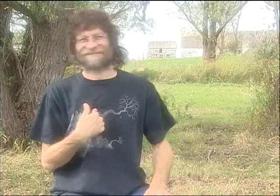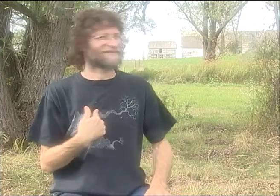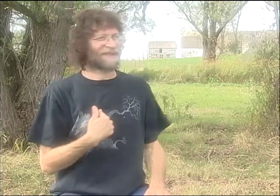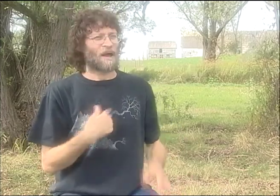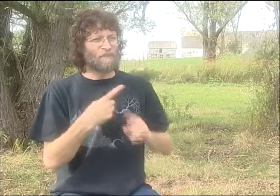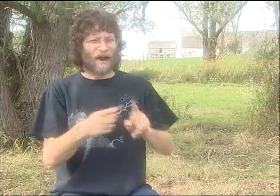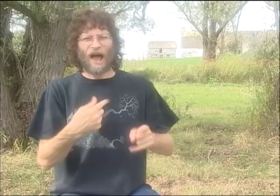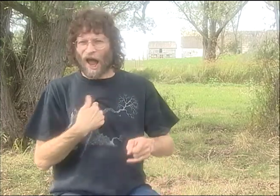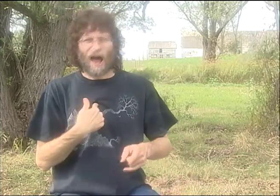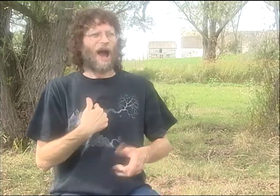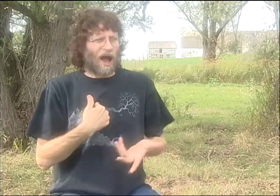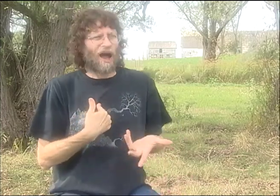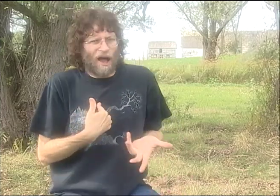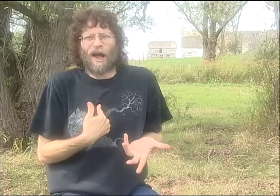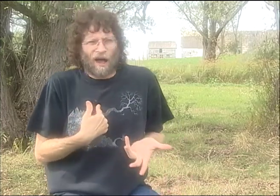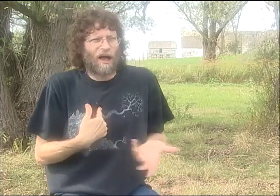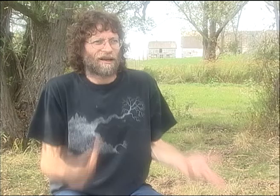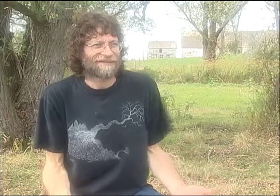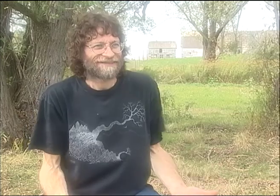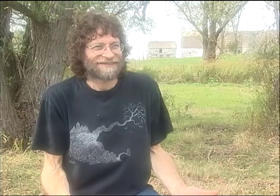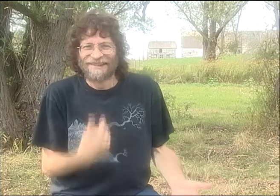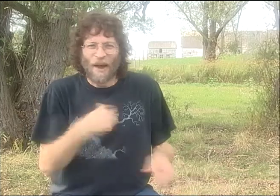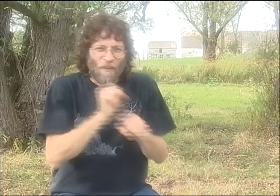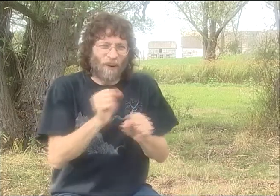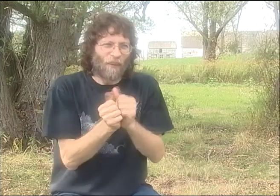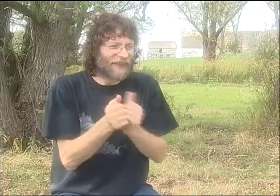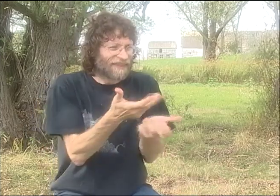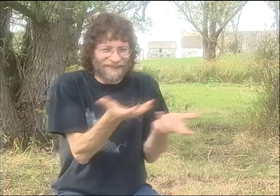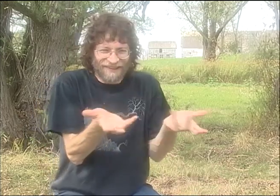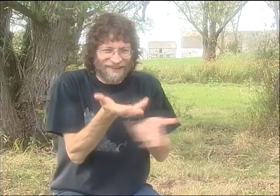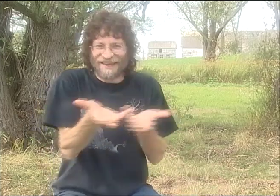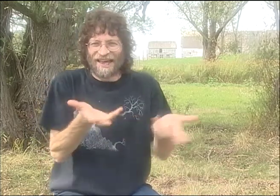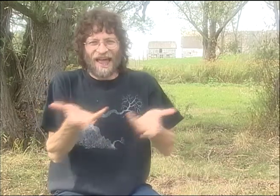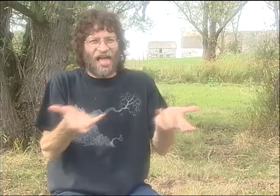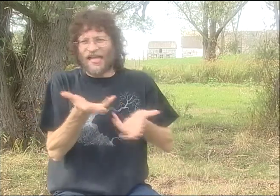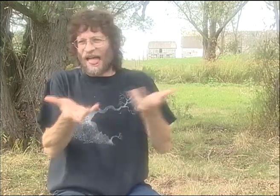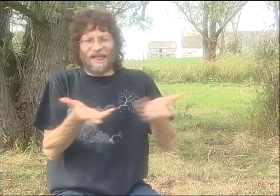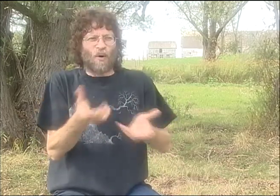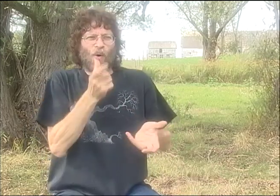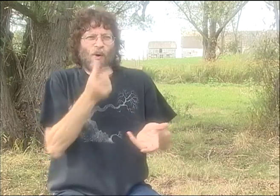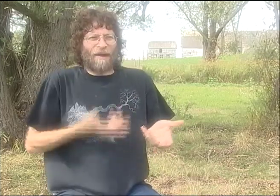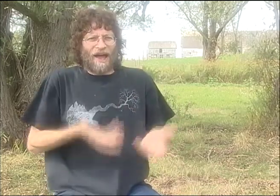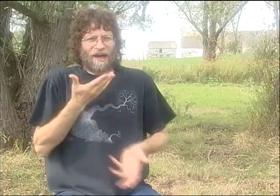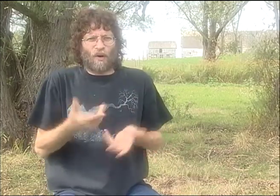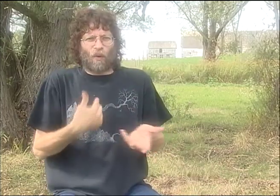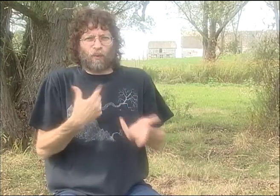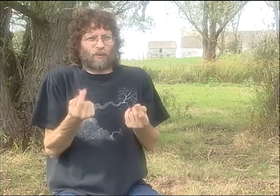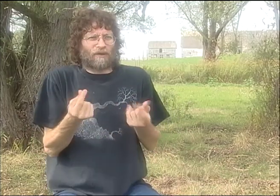IT WAS AN AMAZING POETRY CONFERENCE WITH ALL THESE ACCOMPLISHED, WELL-KNOWN POETS AND ME.